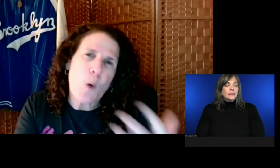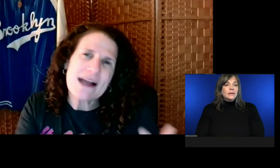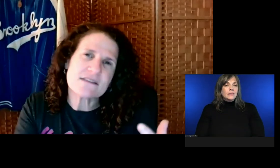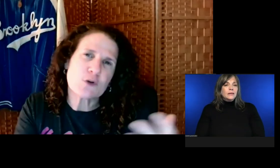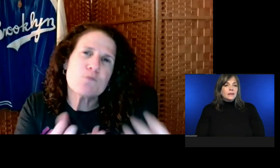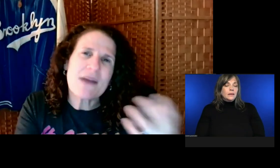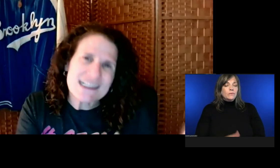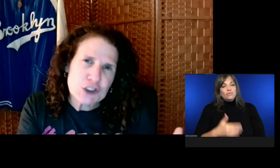Right now.